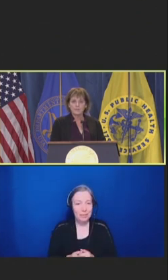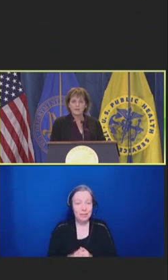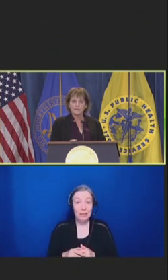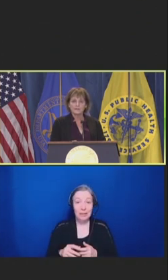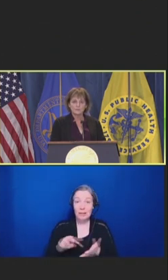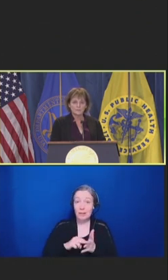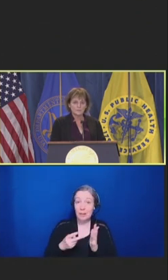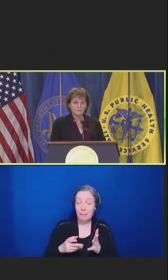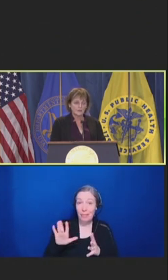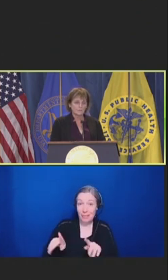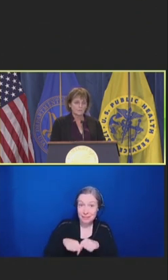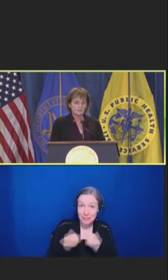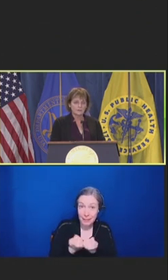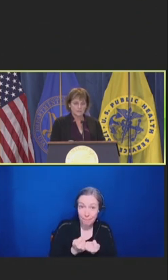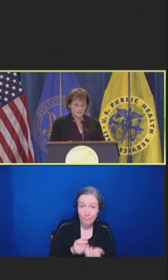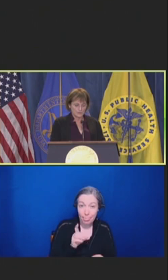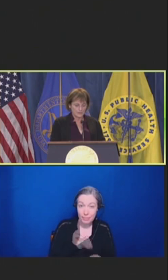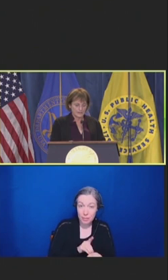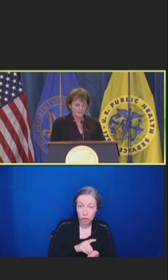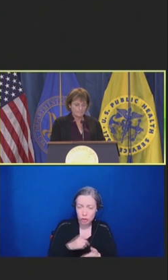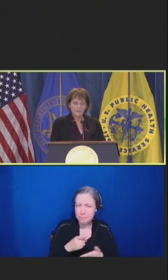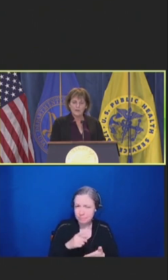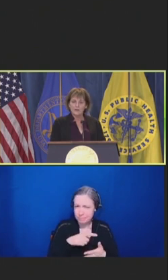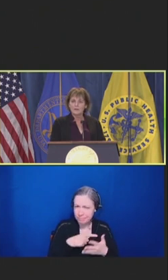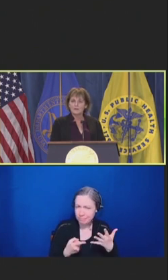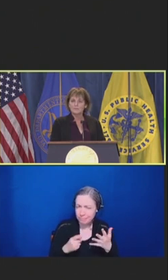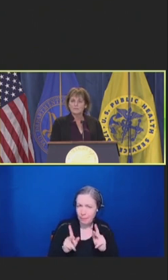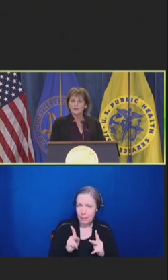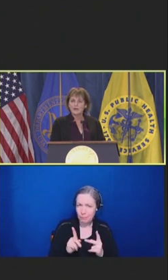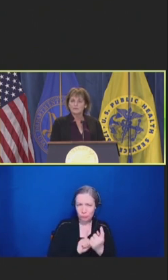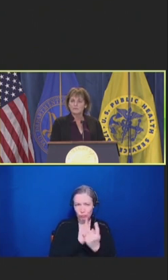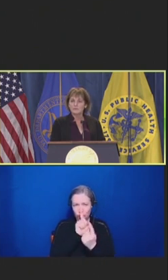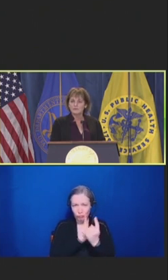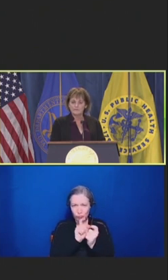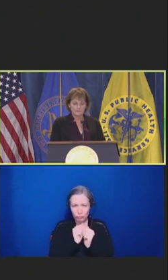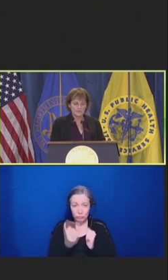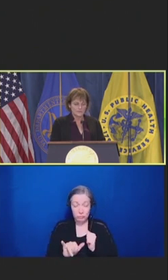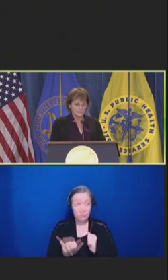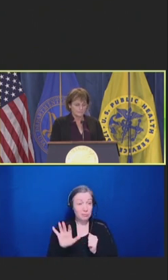And this was published in '20, from the Kaiser Family Foundation.